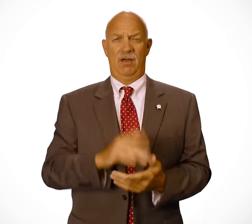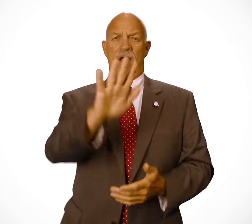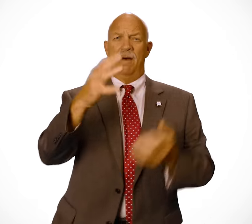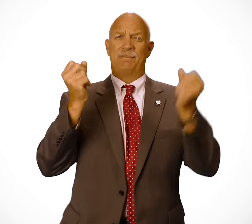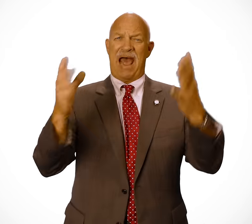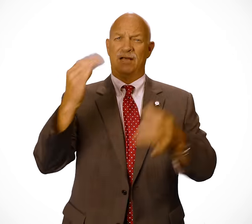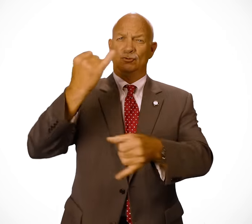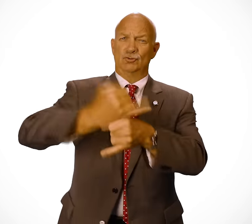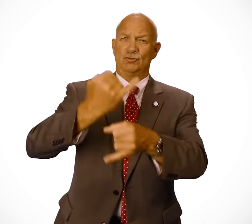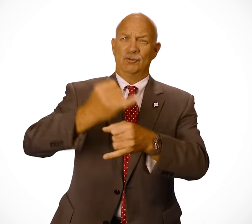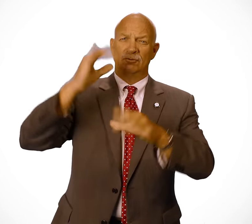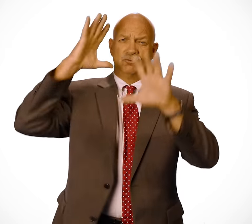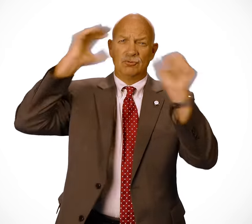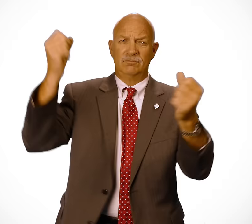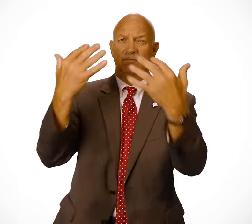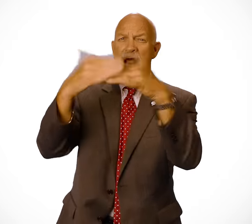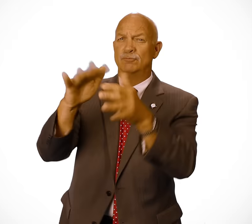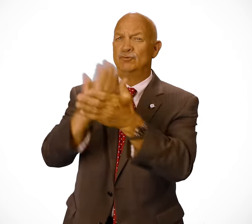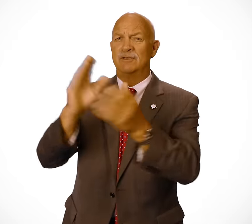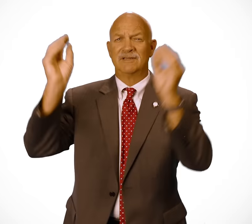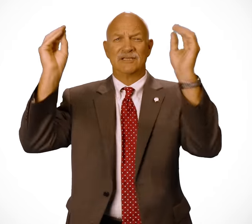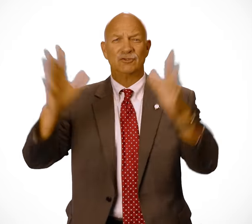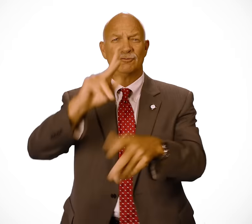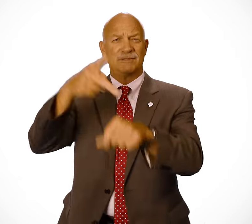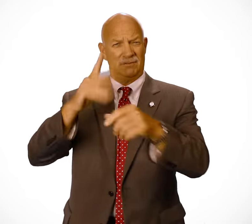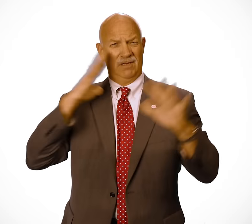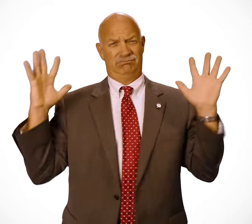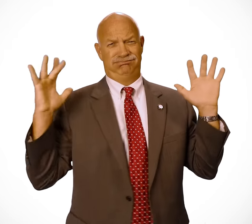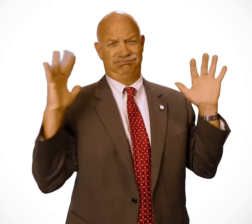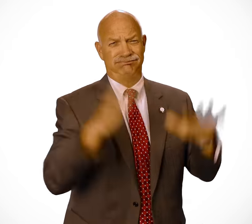superintendents from schools for the deaf, principals, and teachers;